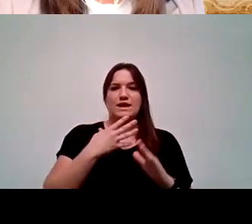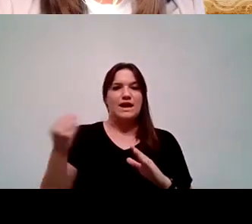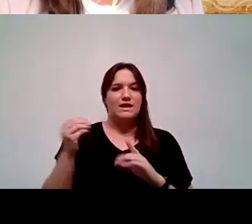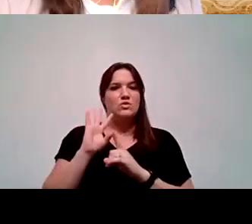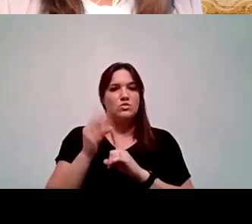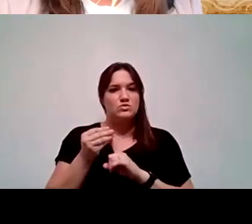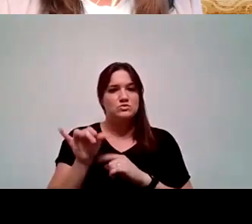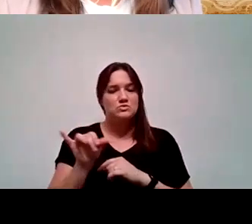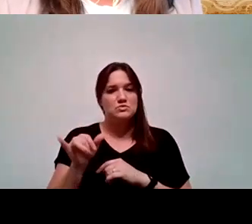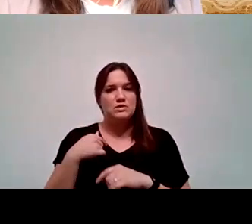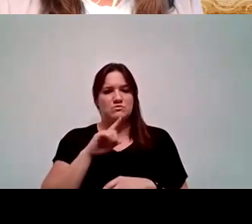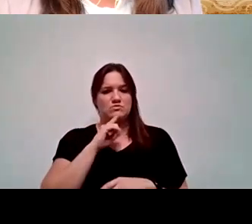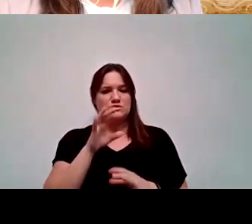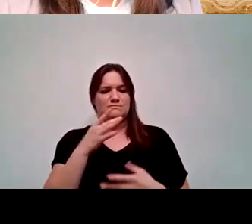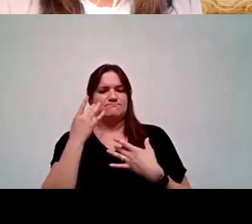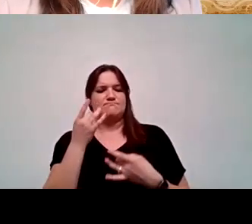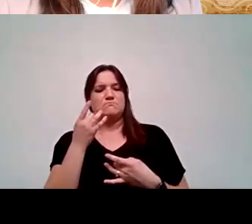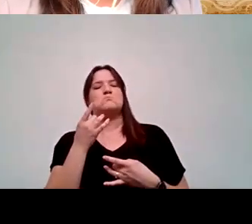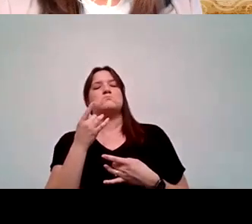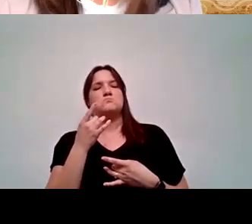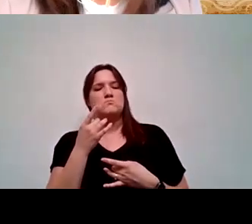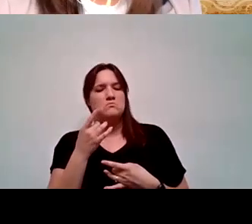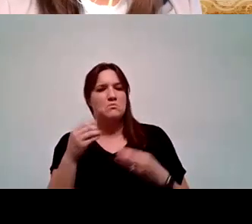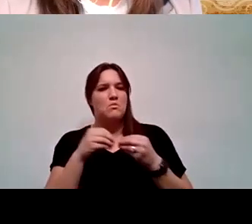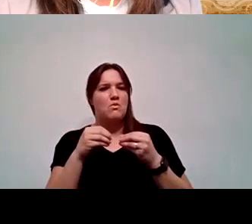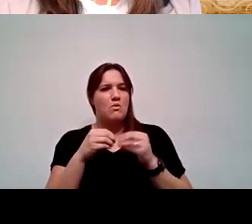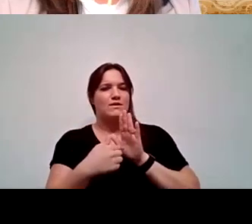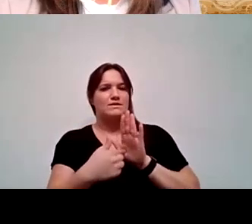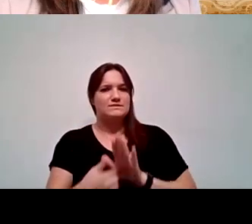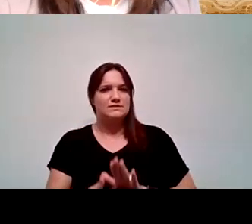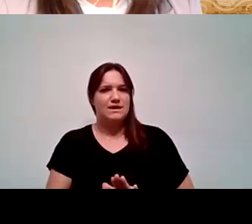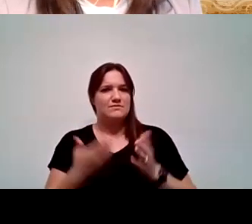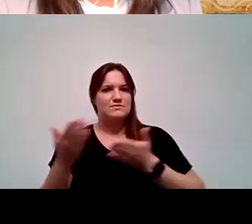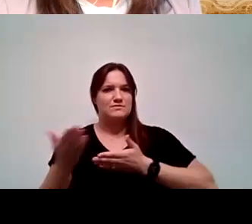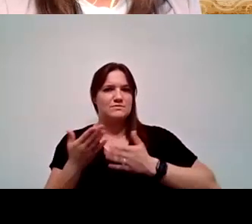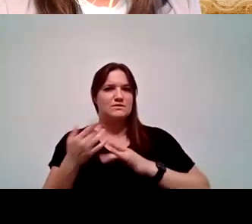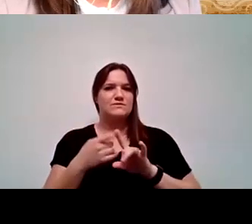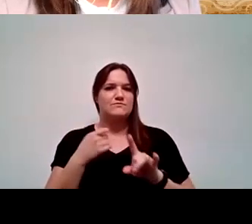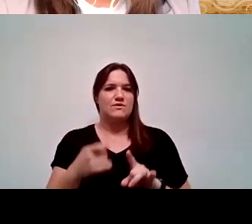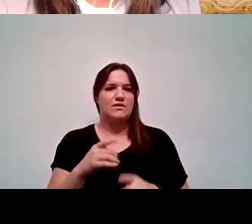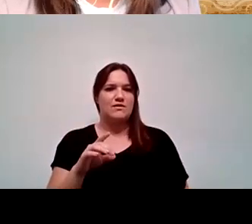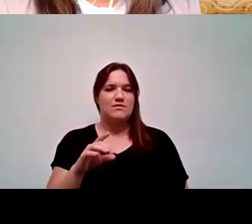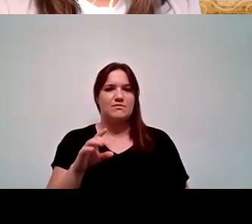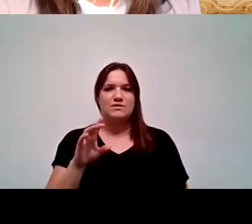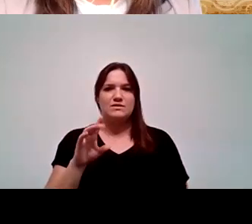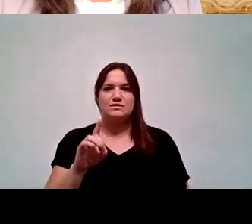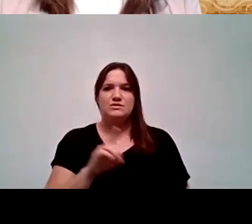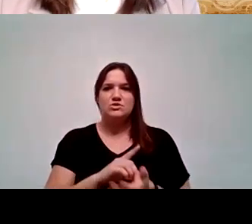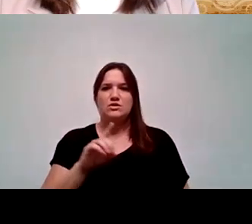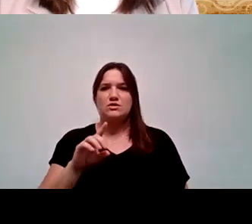And so I'd be really interested in hearing further examples of servingness from Dr. Pimentel and Dr. Reyna.